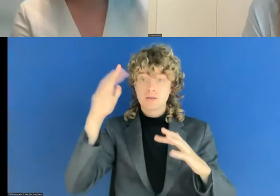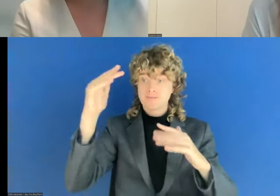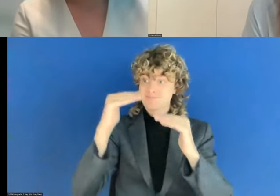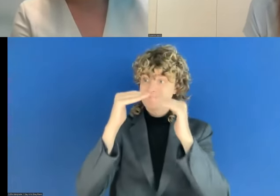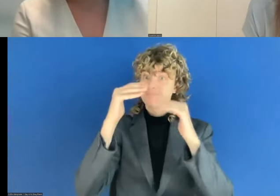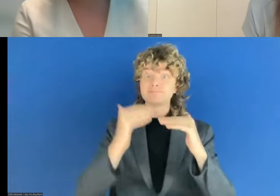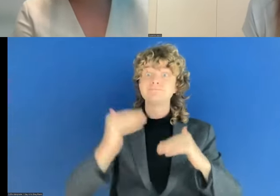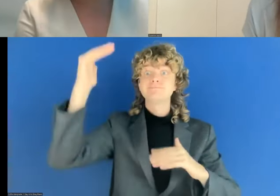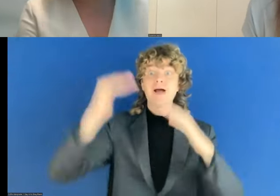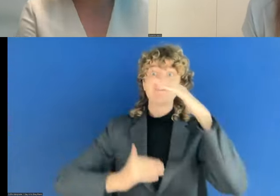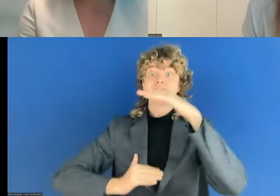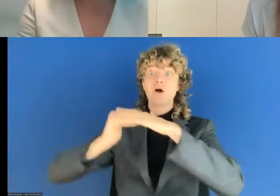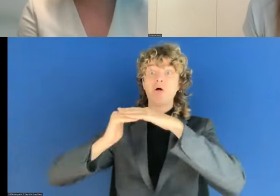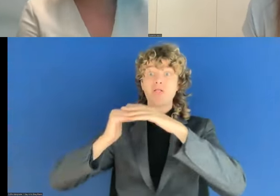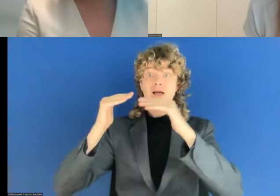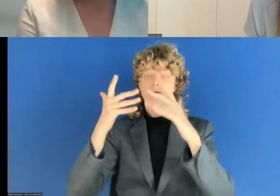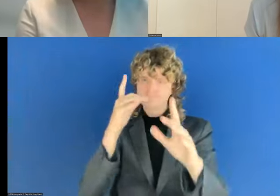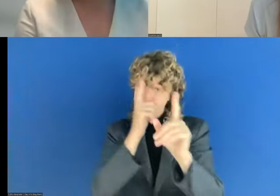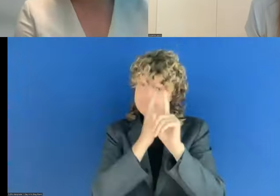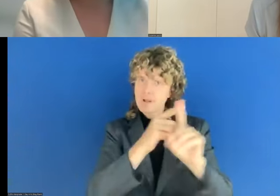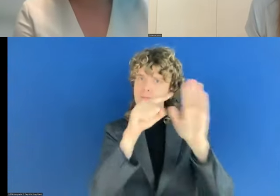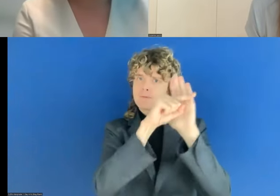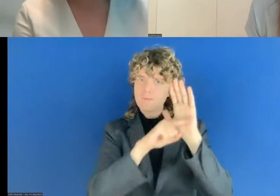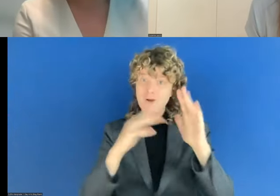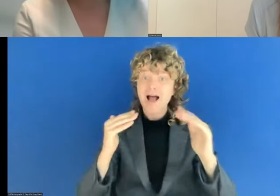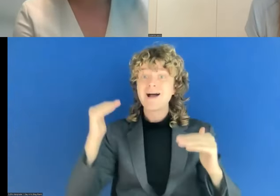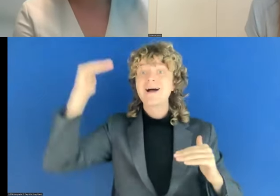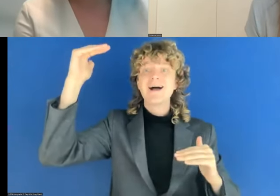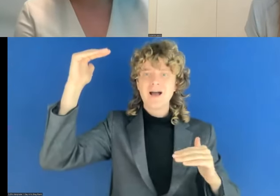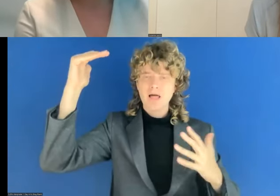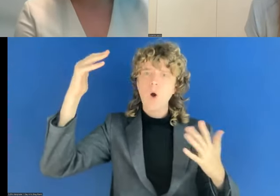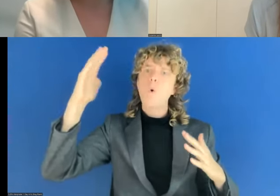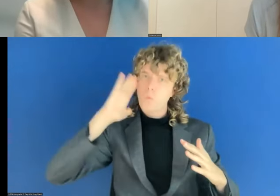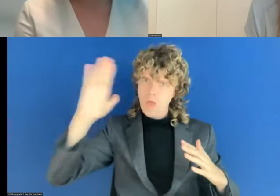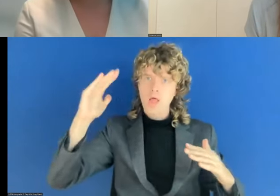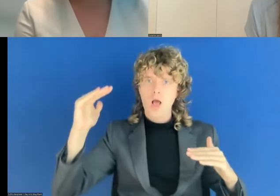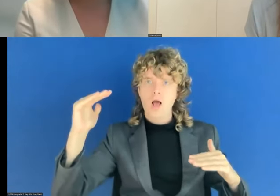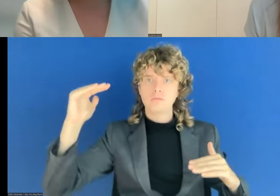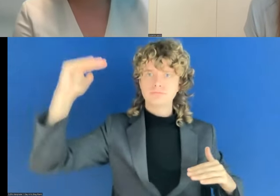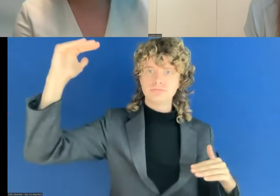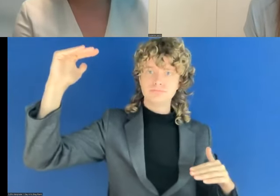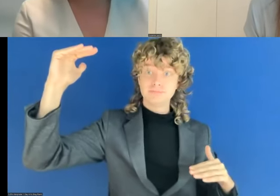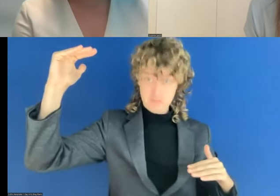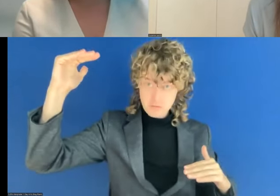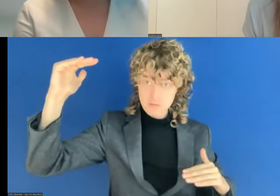It's something we talked about doing for the next monitoring period. We will